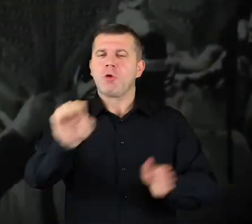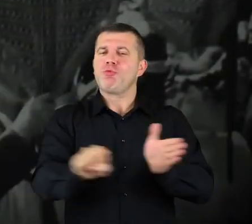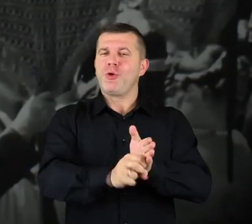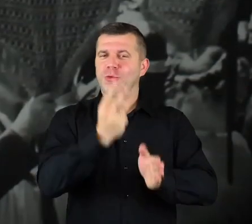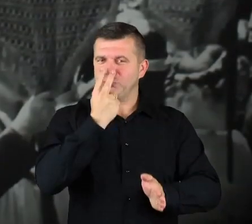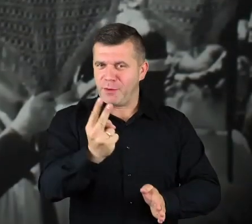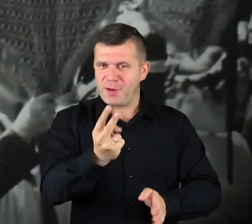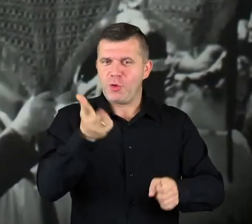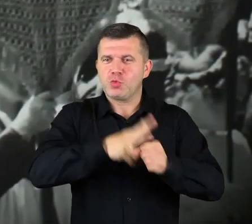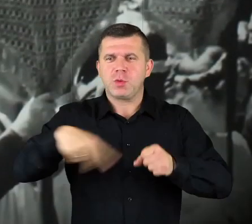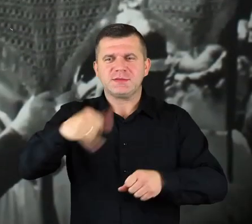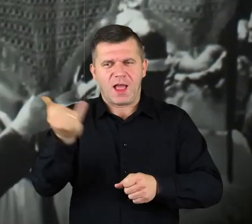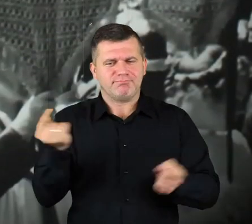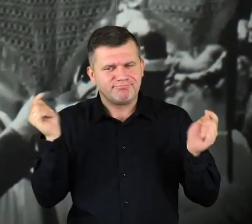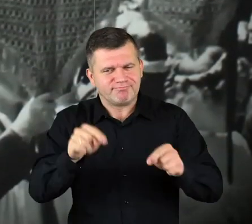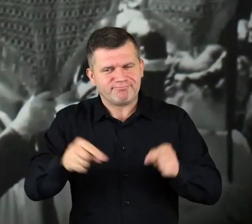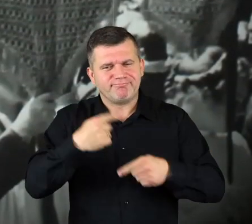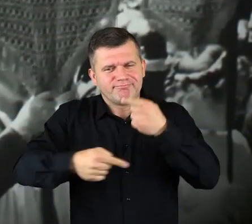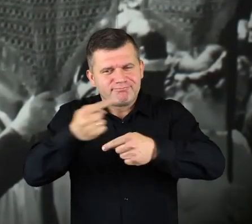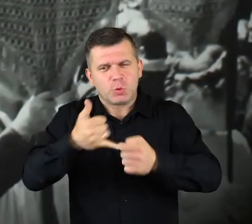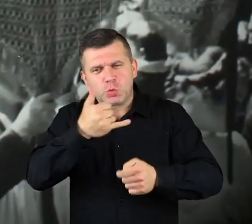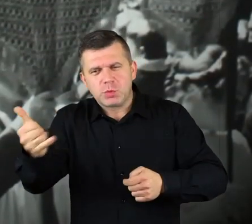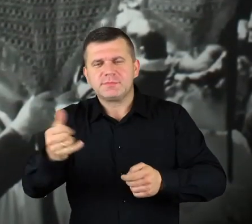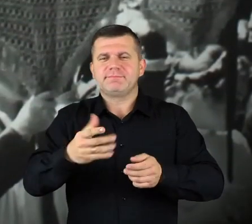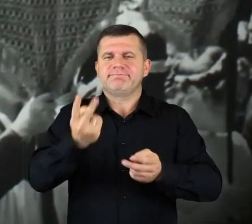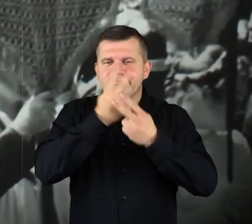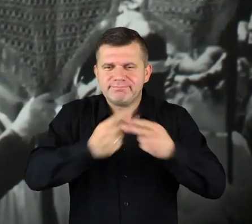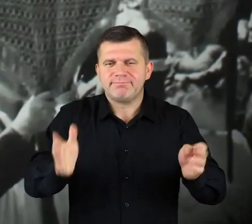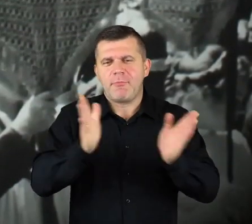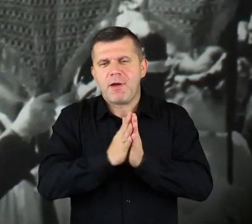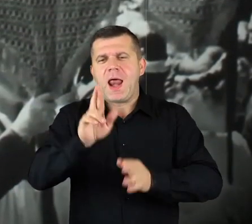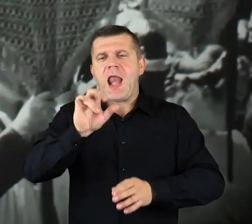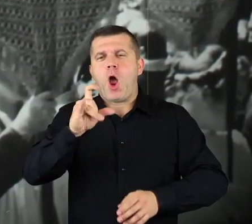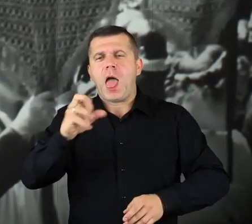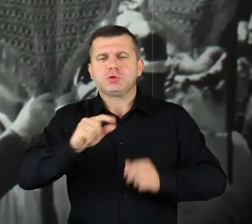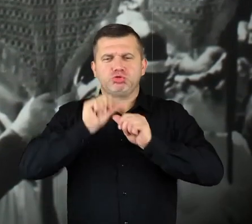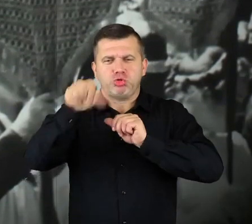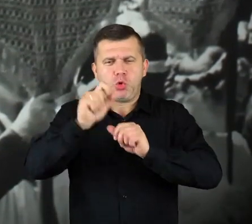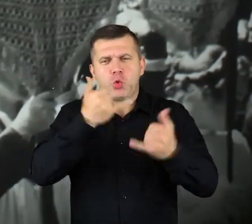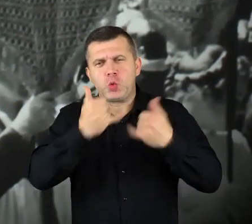And there are some that are here regularly, for recollection for example, even every year. For some other meetings.